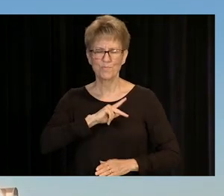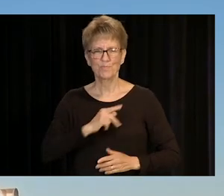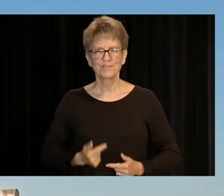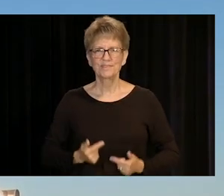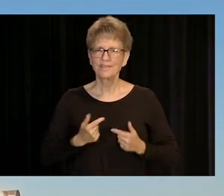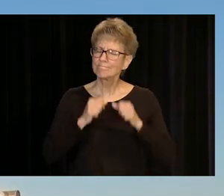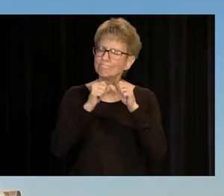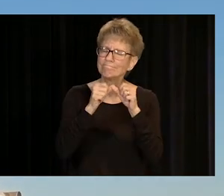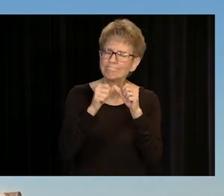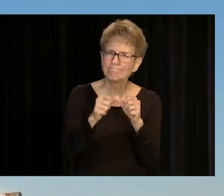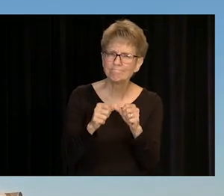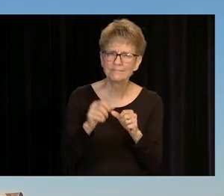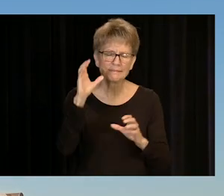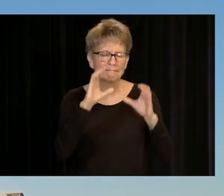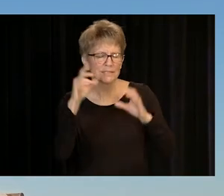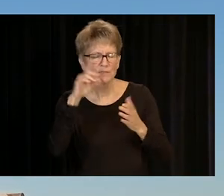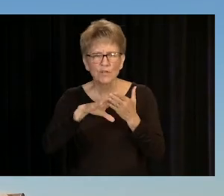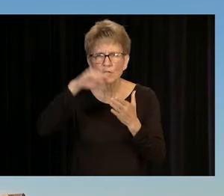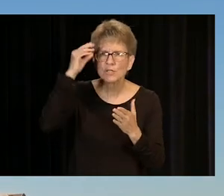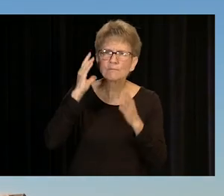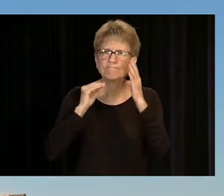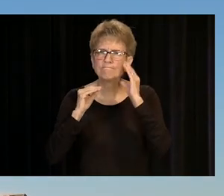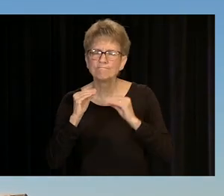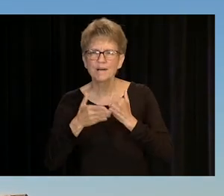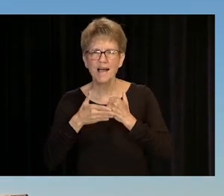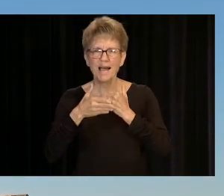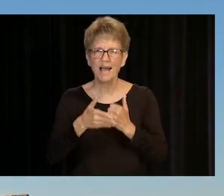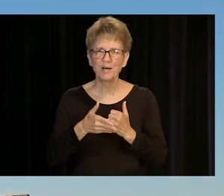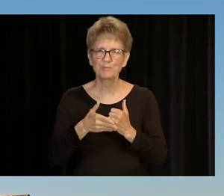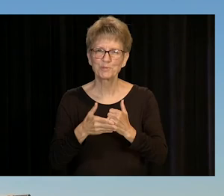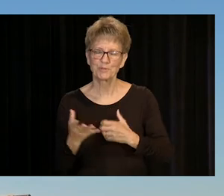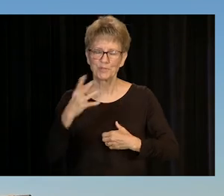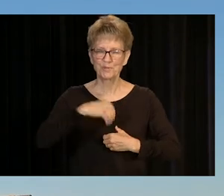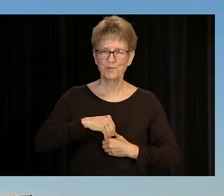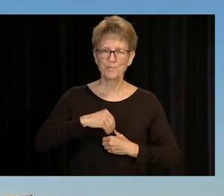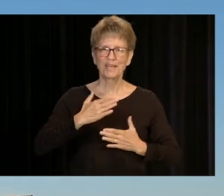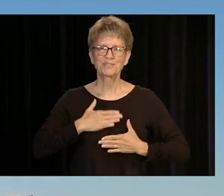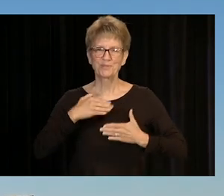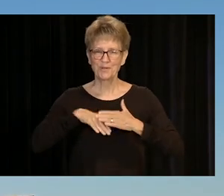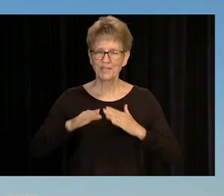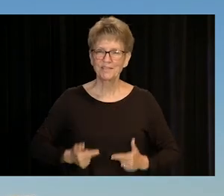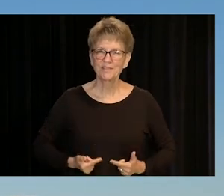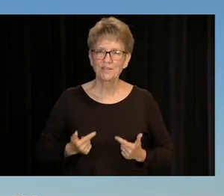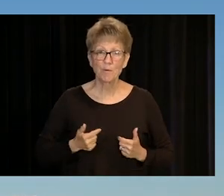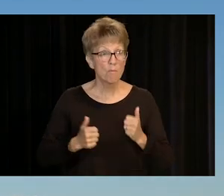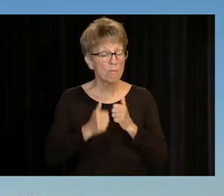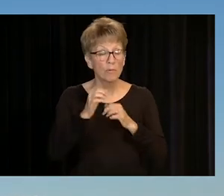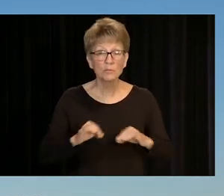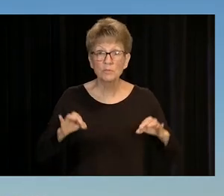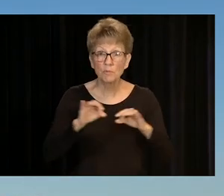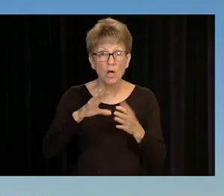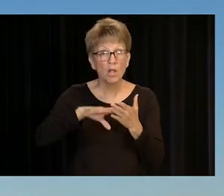CONTINUE TO SEEK OUT LEARNING EXPERIENCES THAT WILL CONTRIBUTE TO THIS. MOST IMPORTANTLY, NEVER STOP LEARNING.